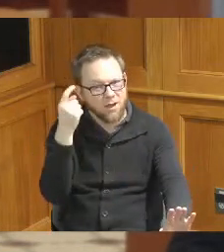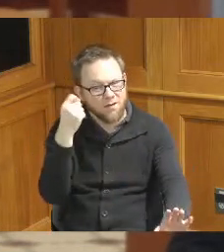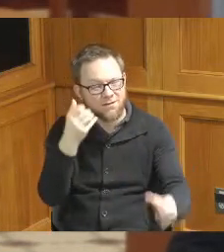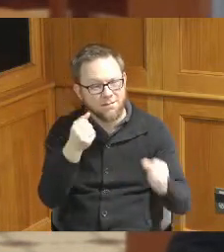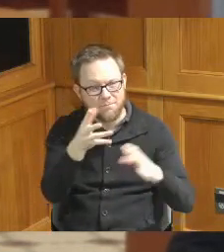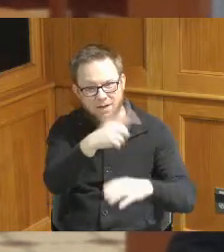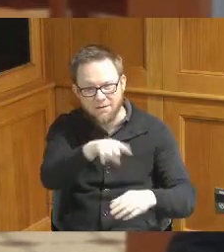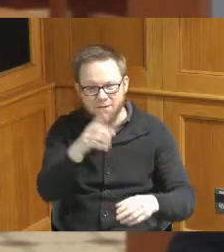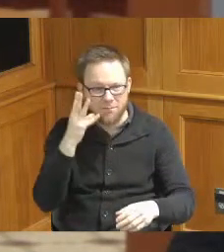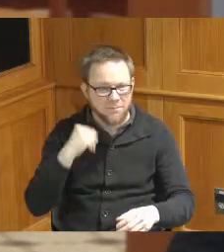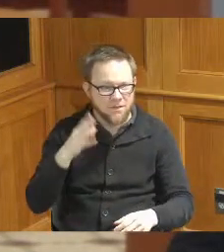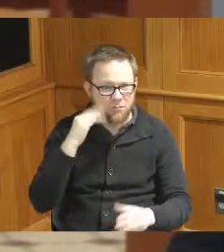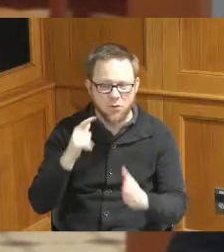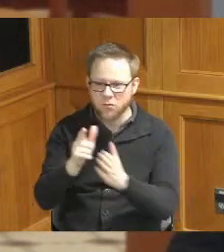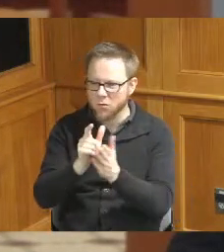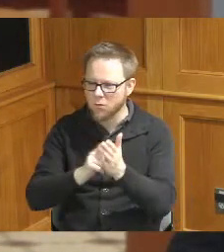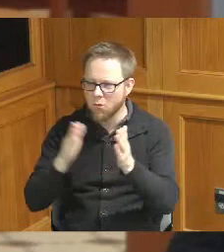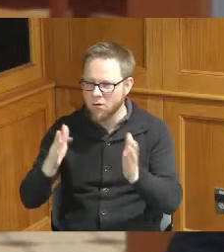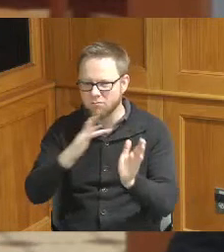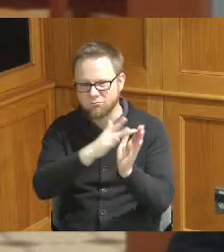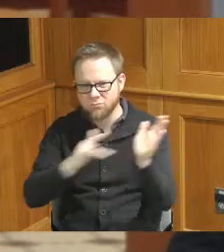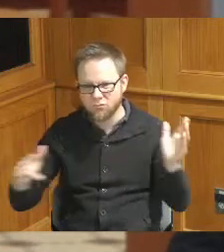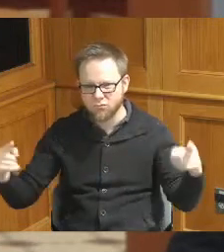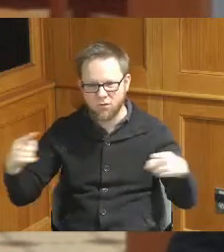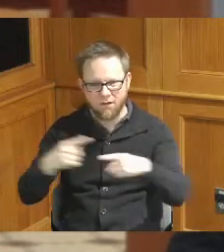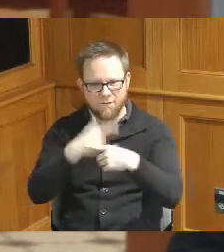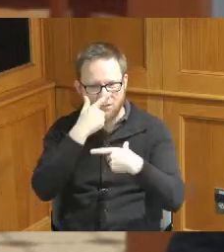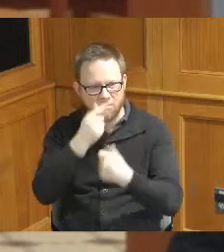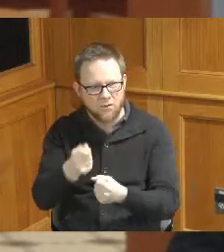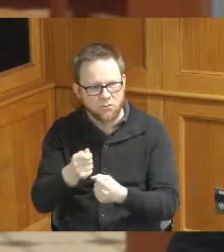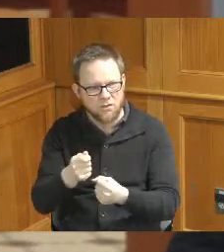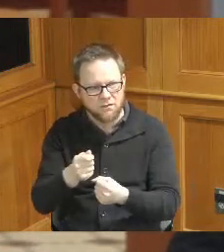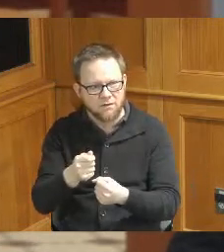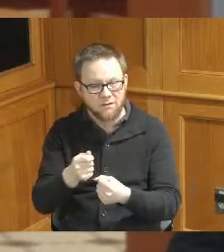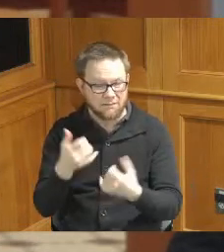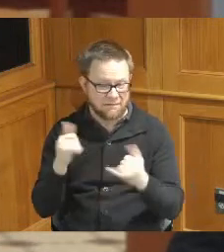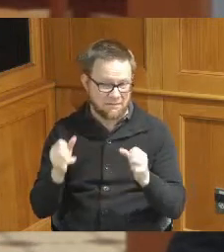of attorneys that have conflict of interest and there's still lots of attorneys that are dealing